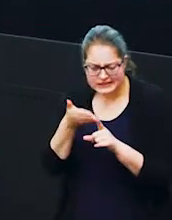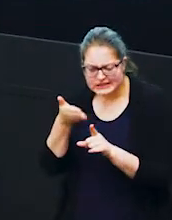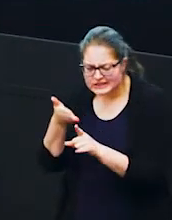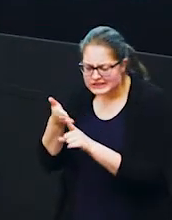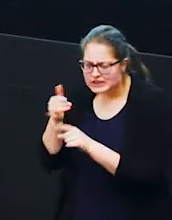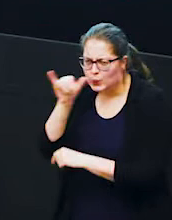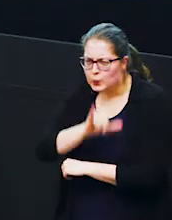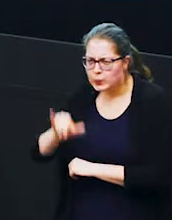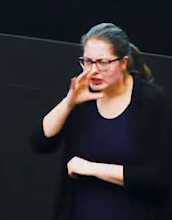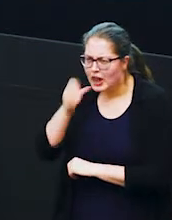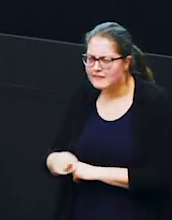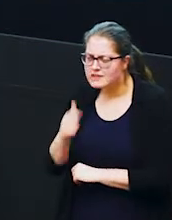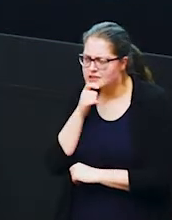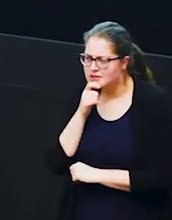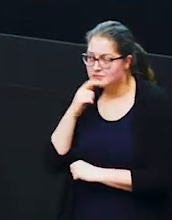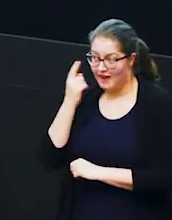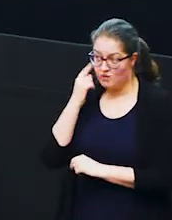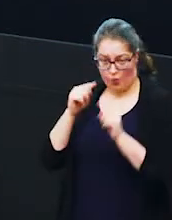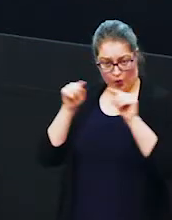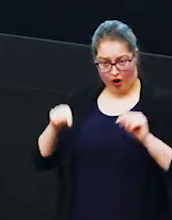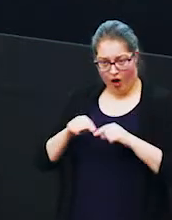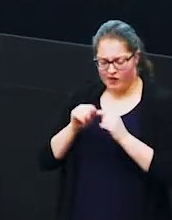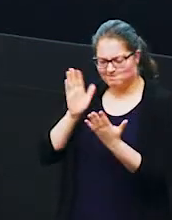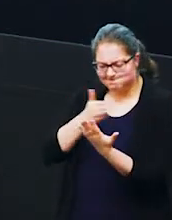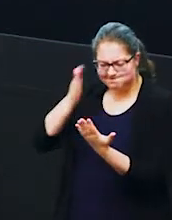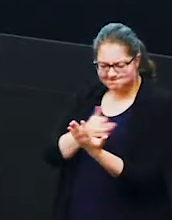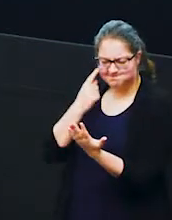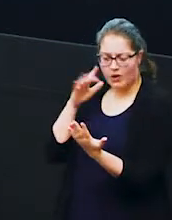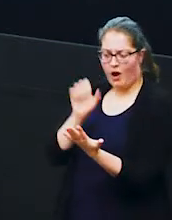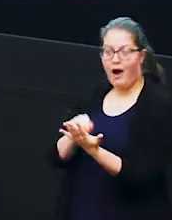elephant so have a look through your cards and when you think you know which elephant